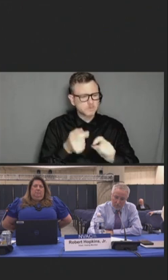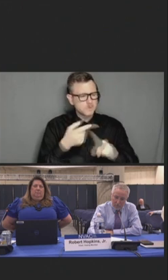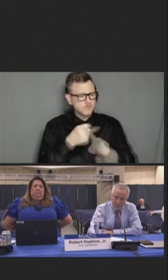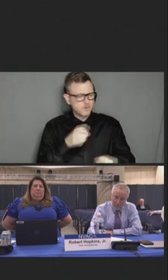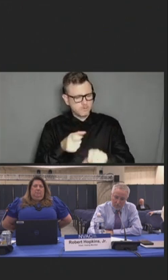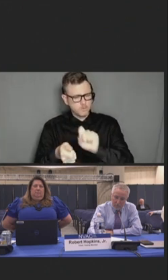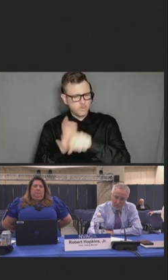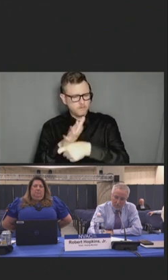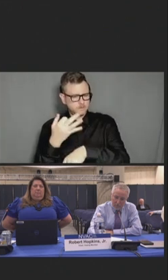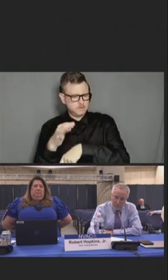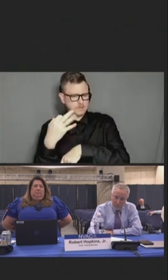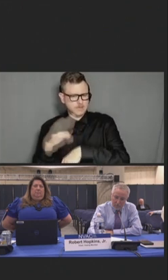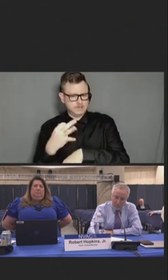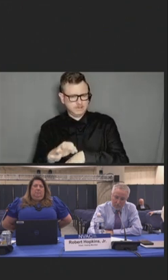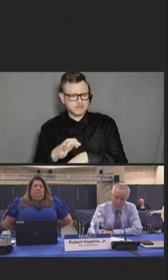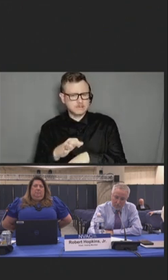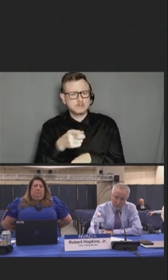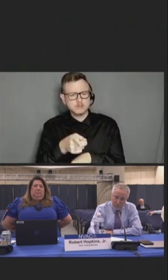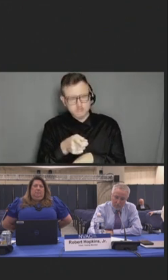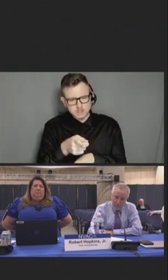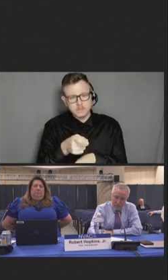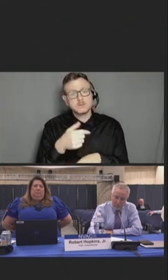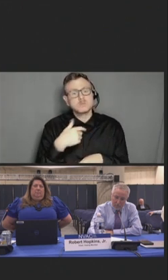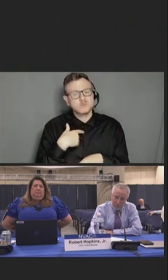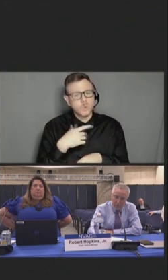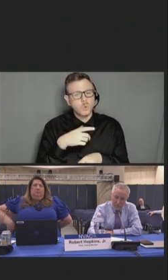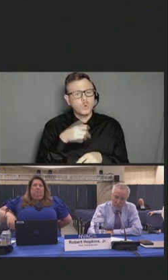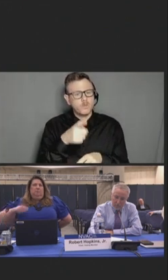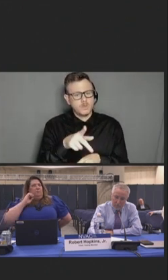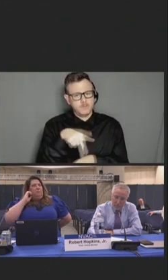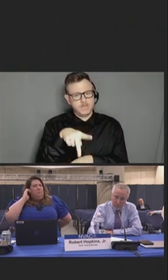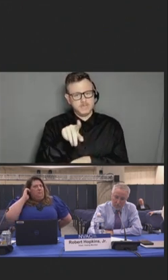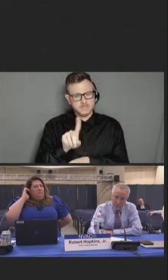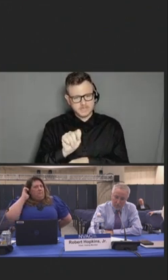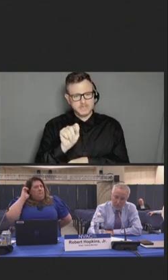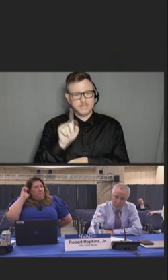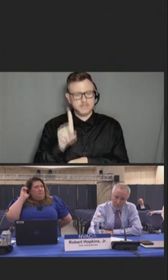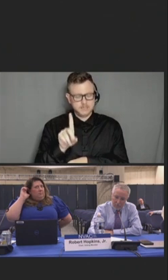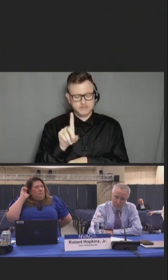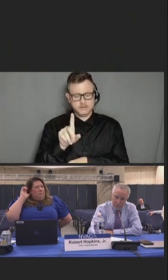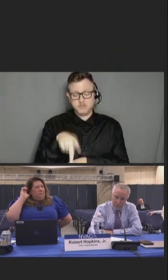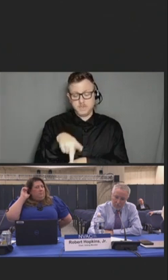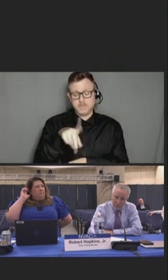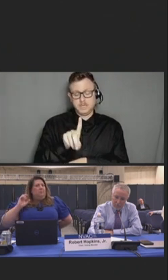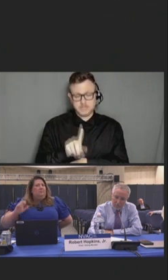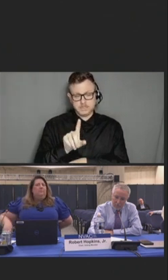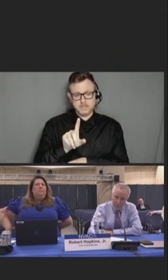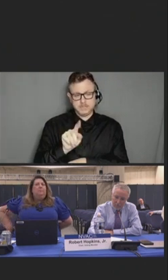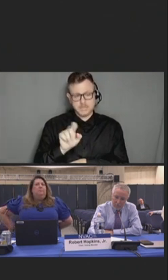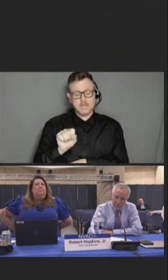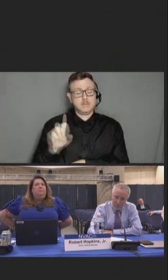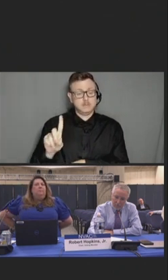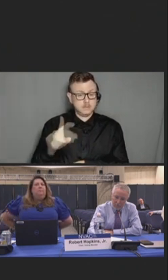What's more together, the variables explain 90 percent of the variants in post-traumatic stress symptoms.